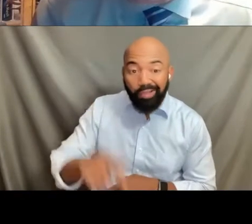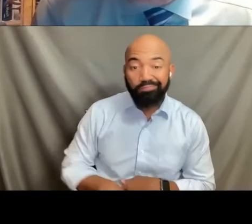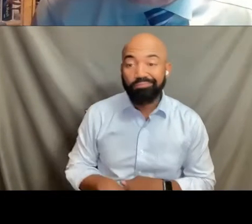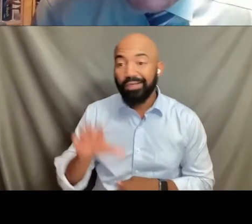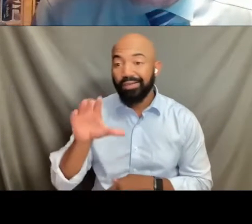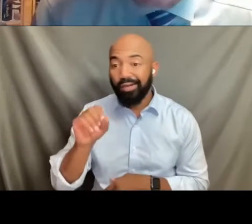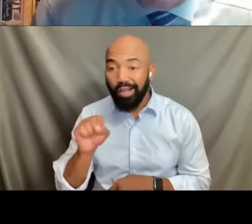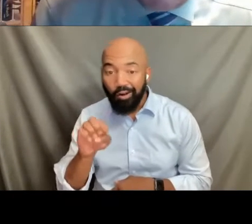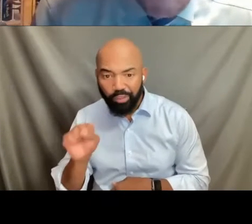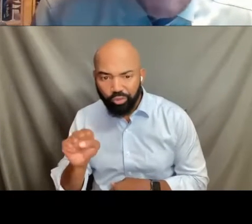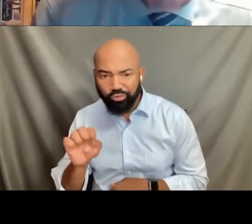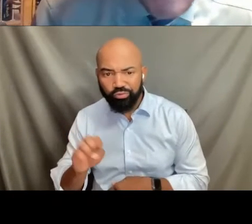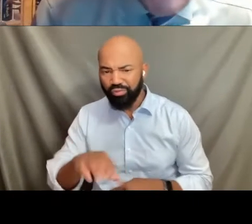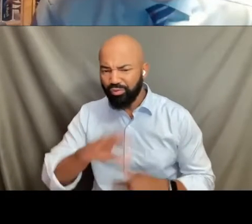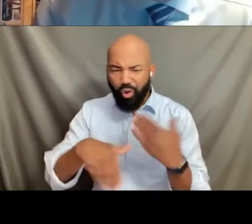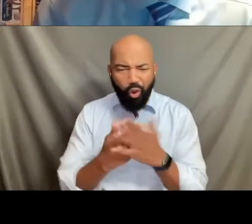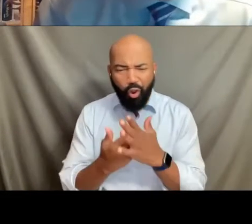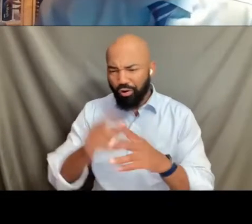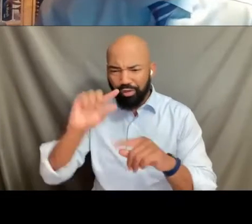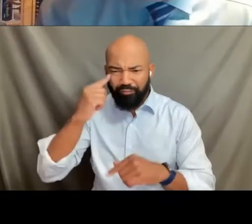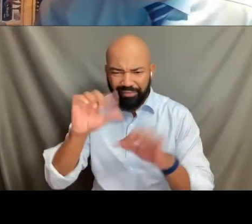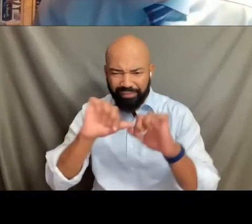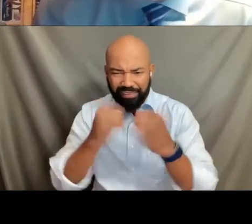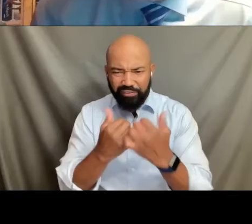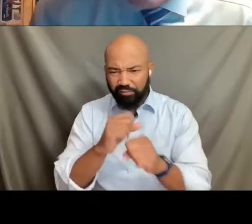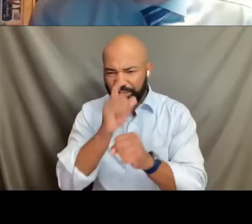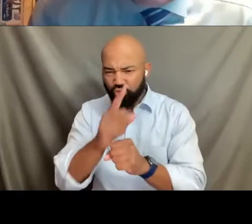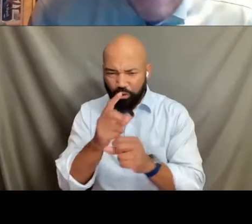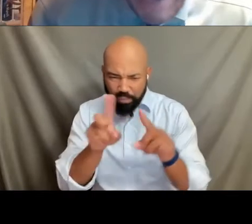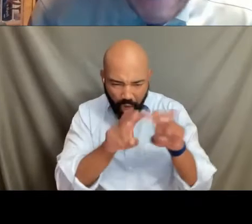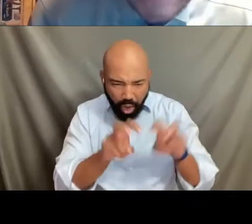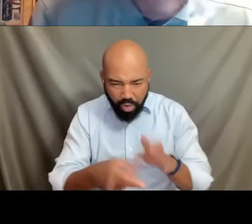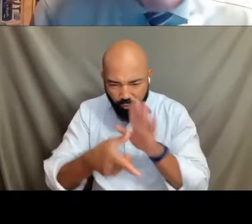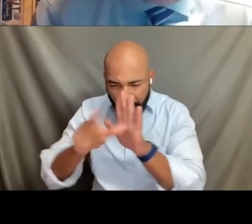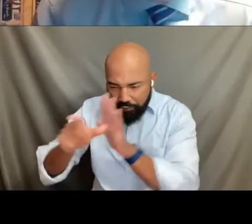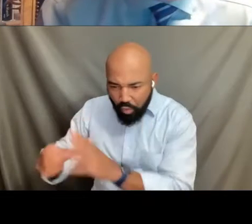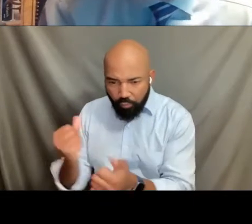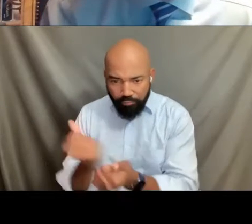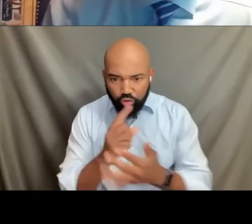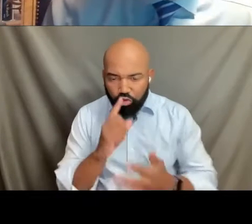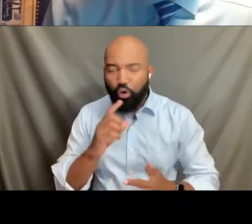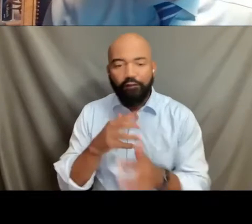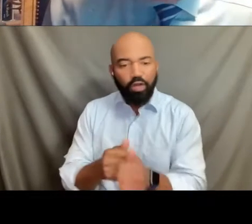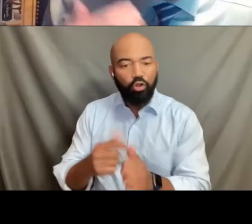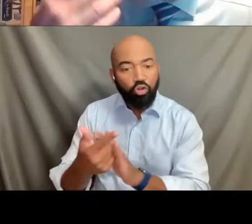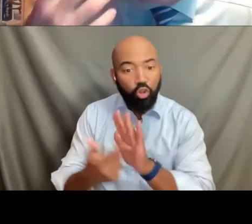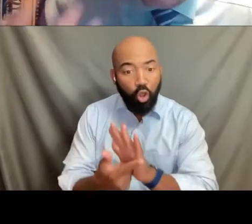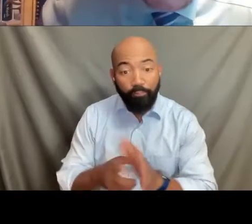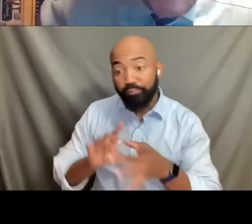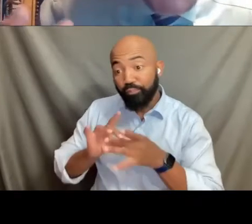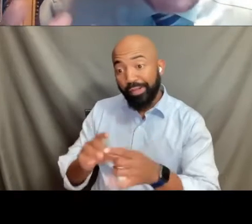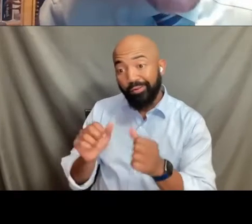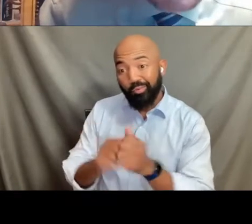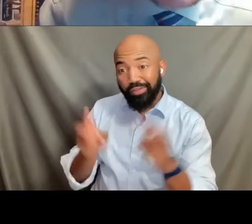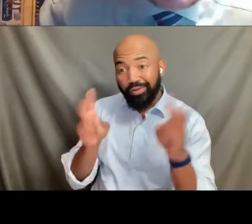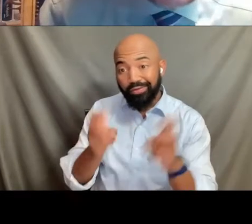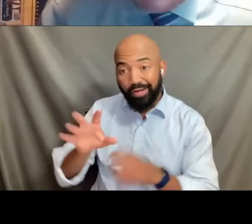we're in compliance with the law. And specifically when it came to Title IX, he said, I wanna make certain that all students